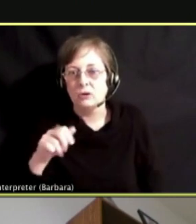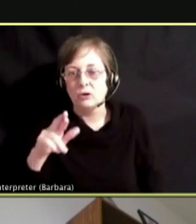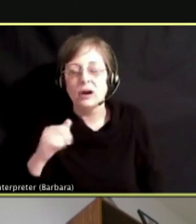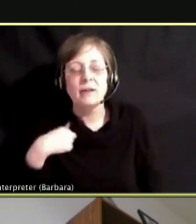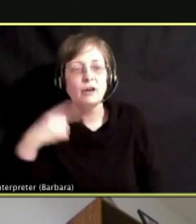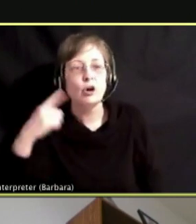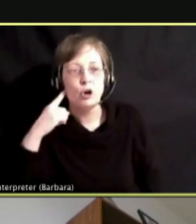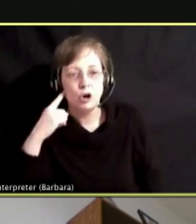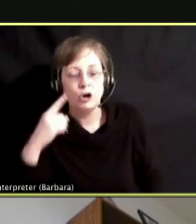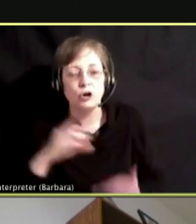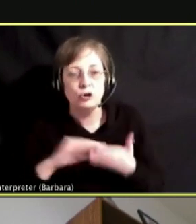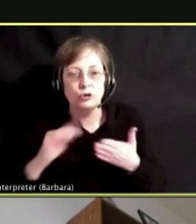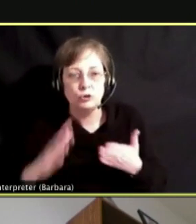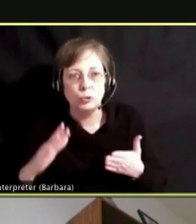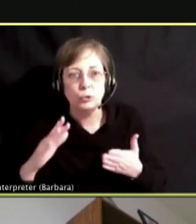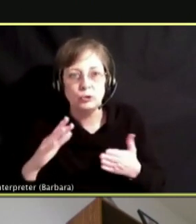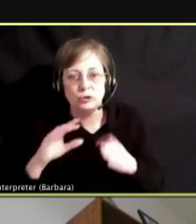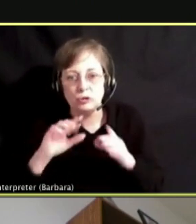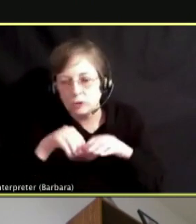IF YOU HAVE IT UNDERLINED HELP CONDITION.